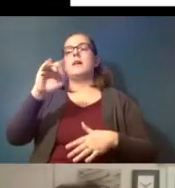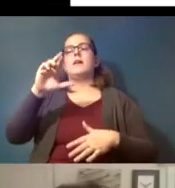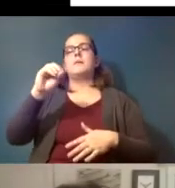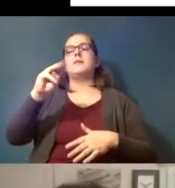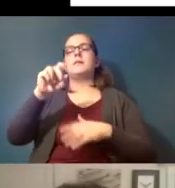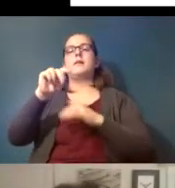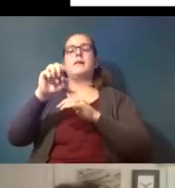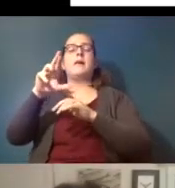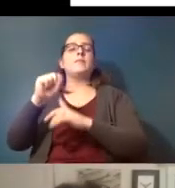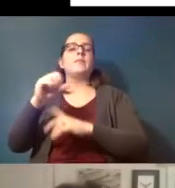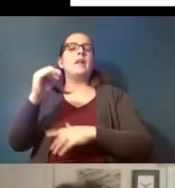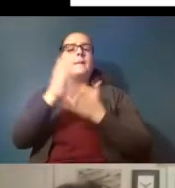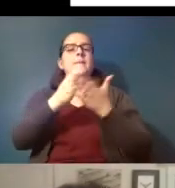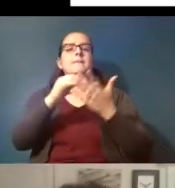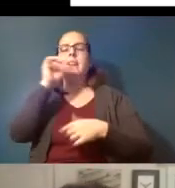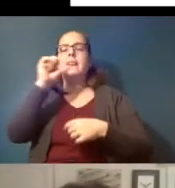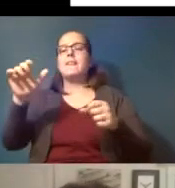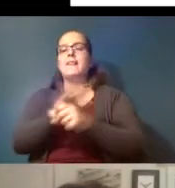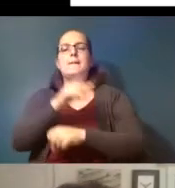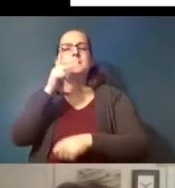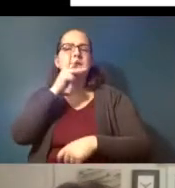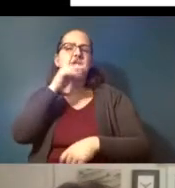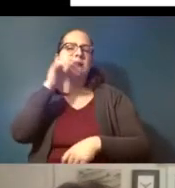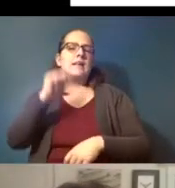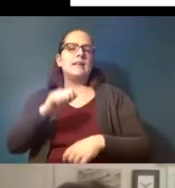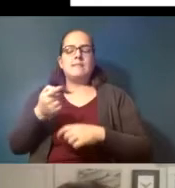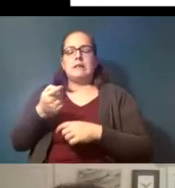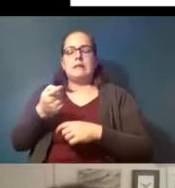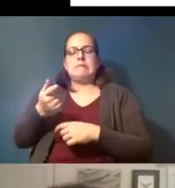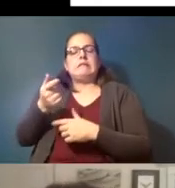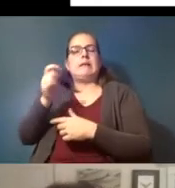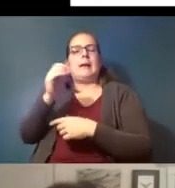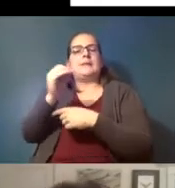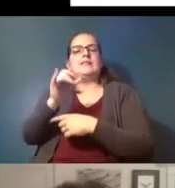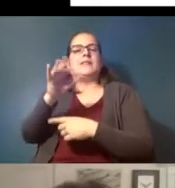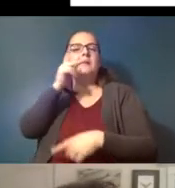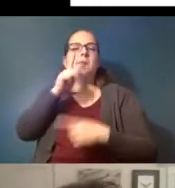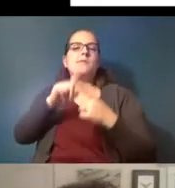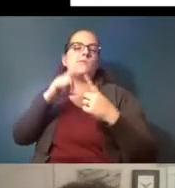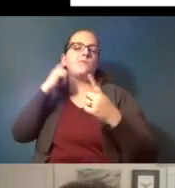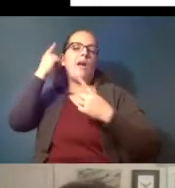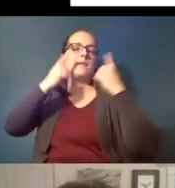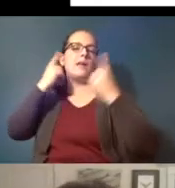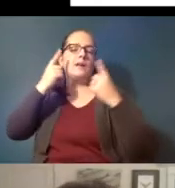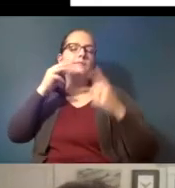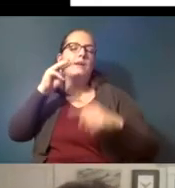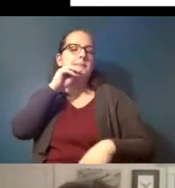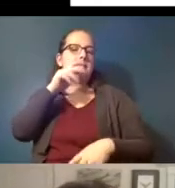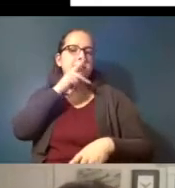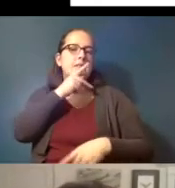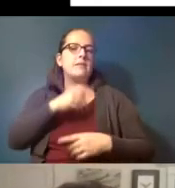completely plastic they can be a small percentage of plastic to be considered microplastic and so